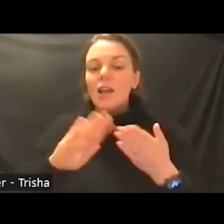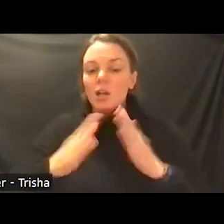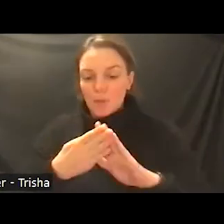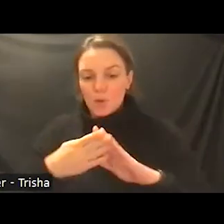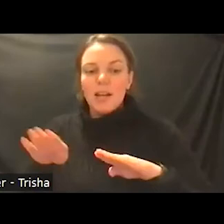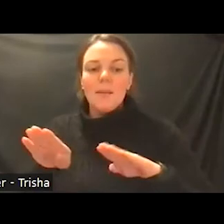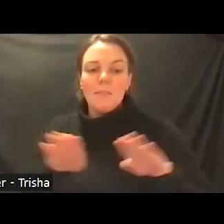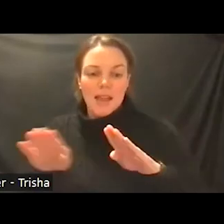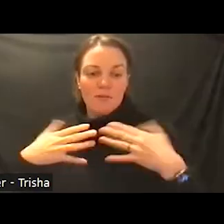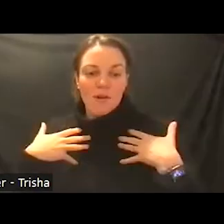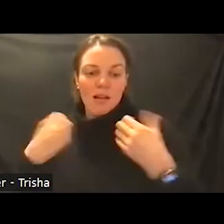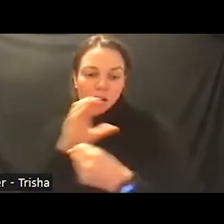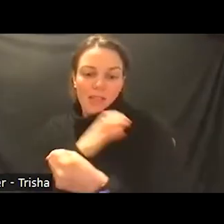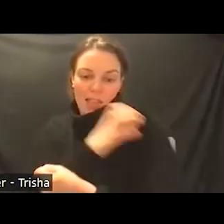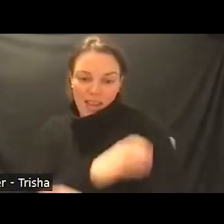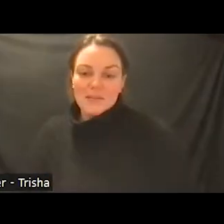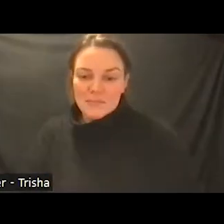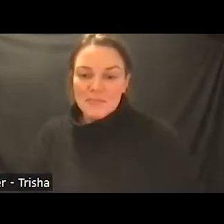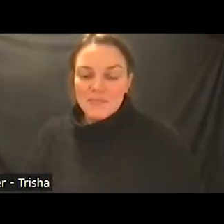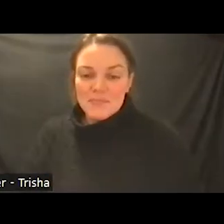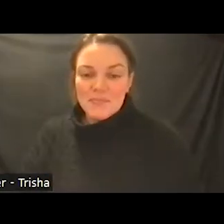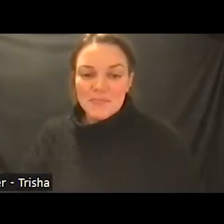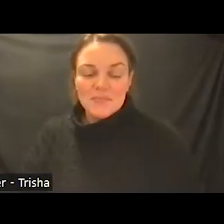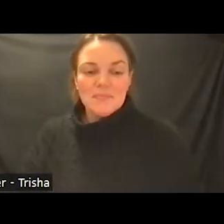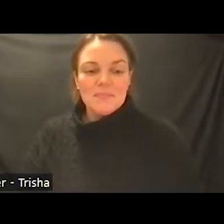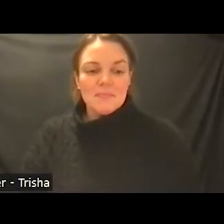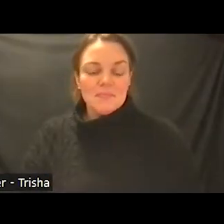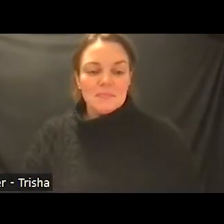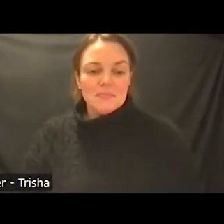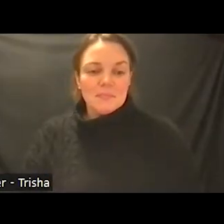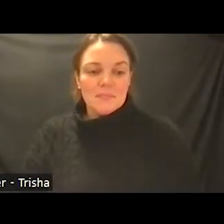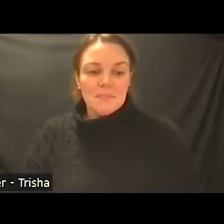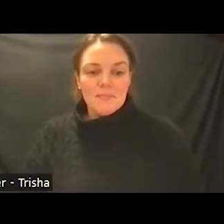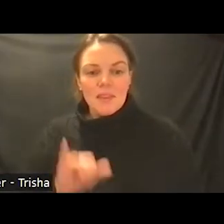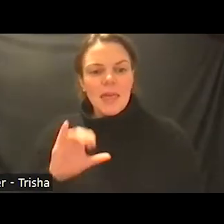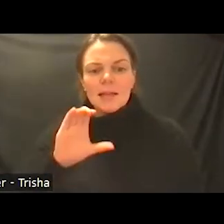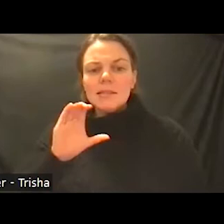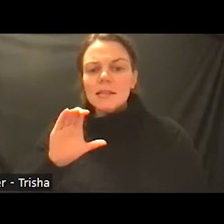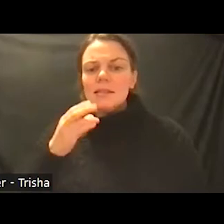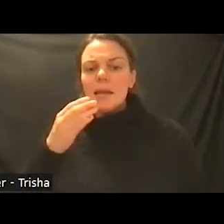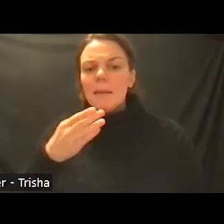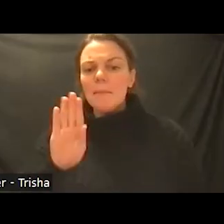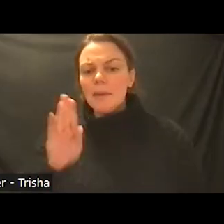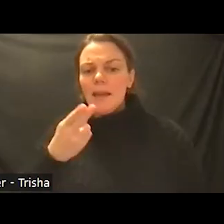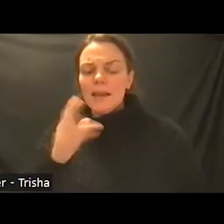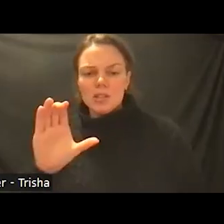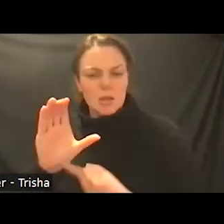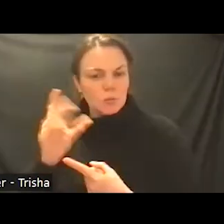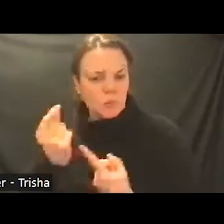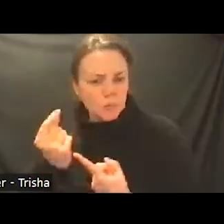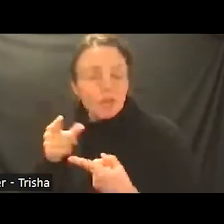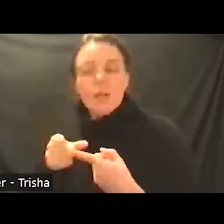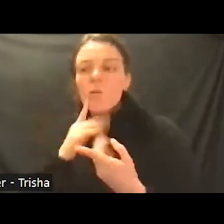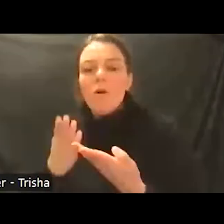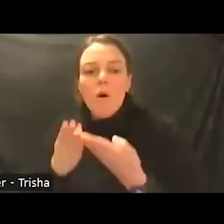behavioral health clinic what the ccbhc offered was the ability to offer substance